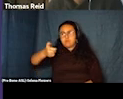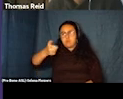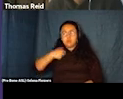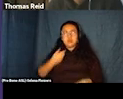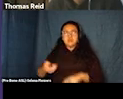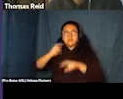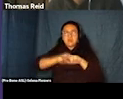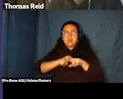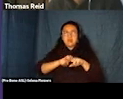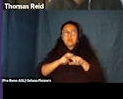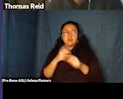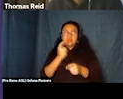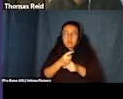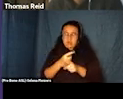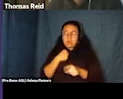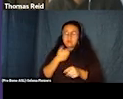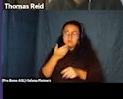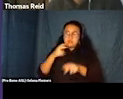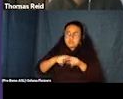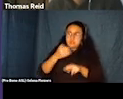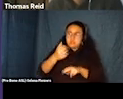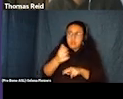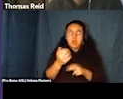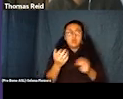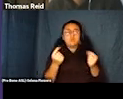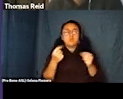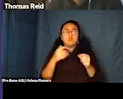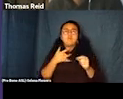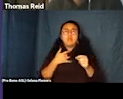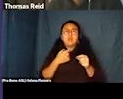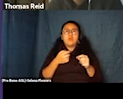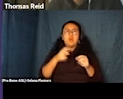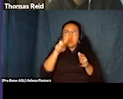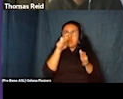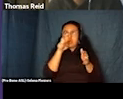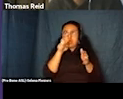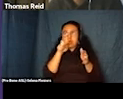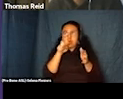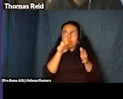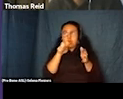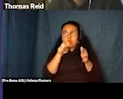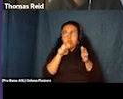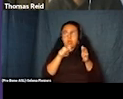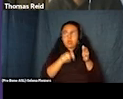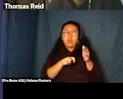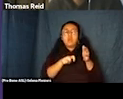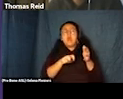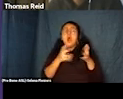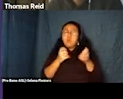And I was sitting there, all I wanted to do was to sink in. That's both into the comfort of my couch and some sort